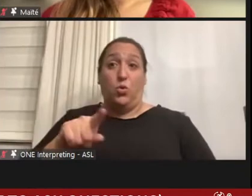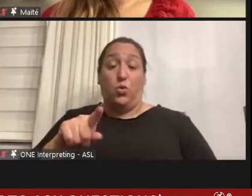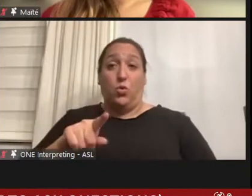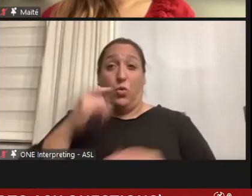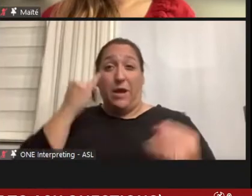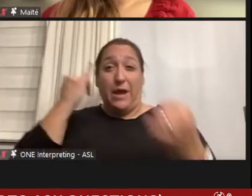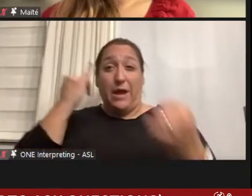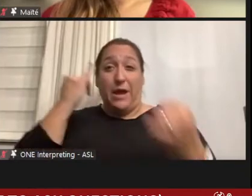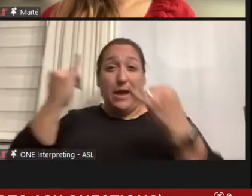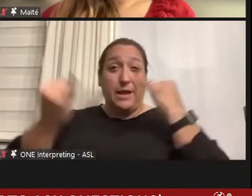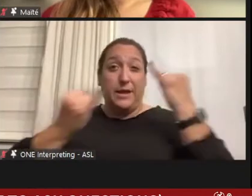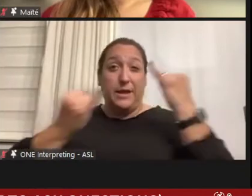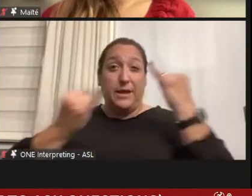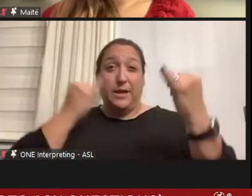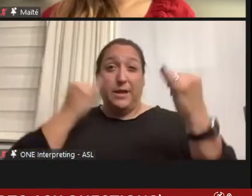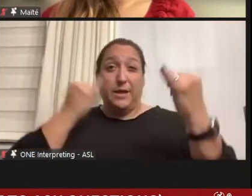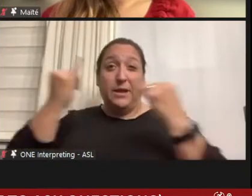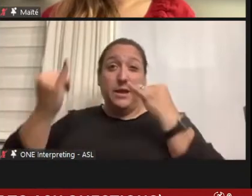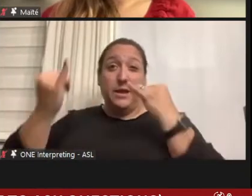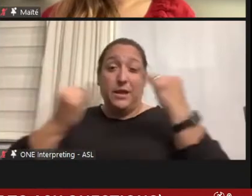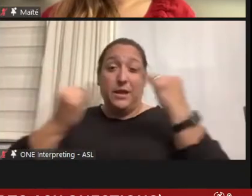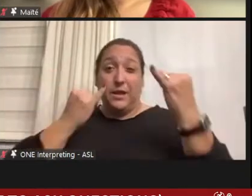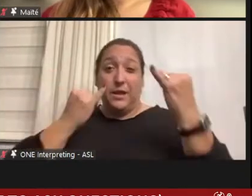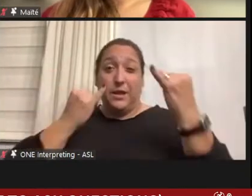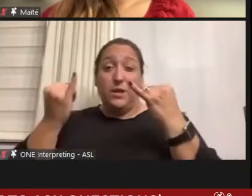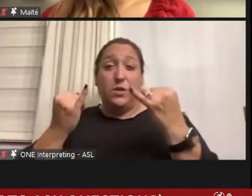to riff off each other's comments and if anybody has comments on each other's